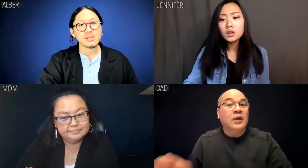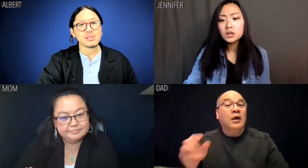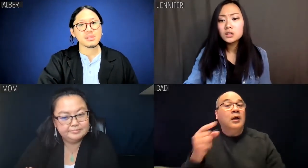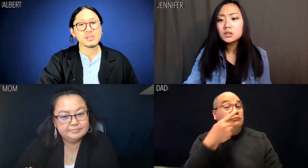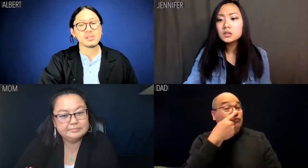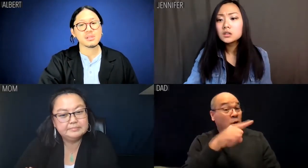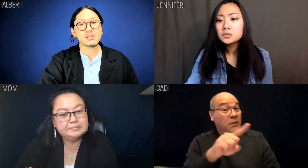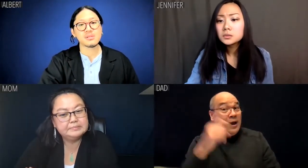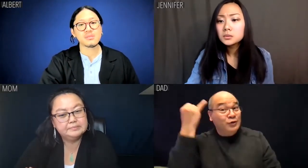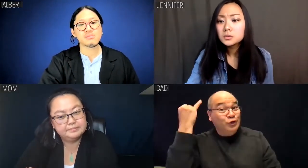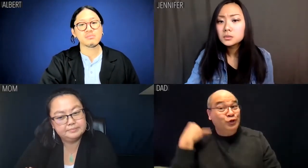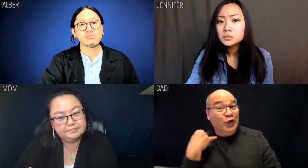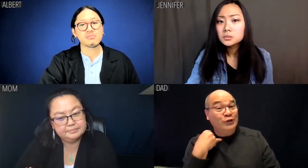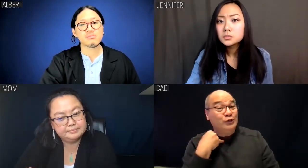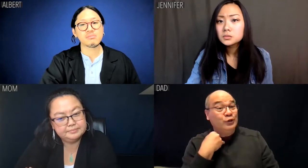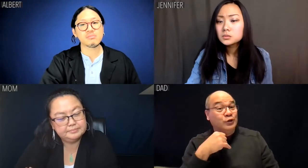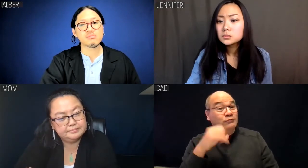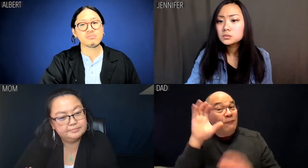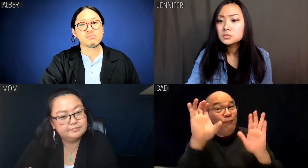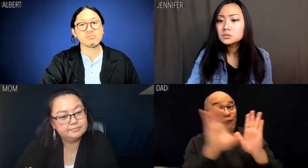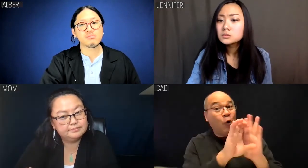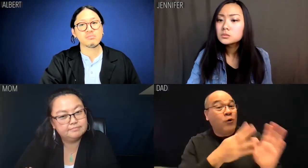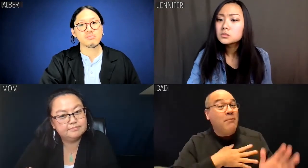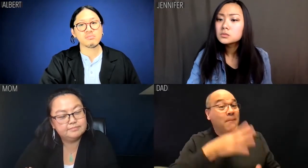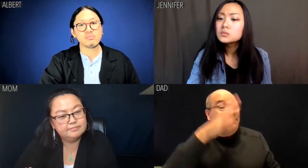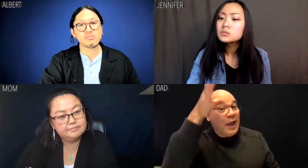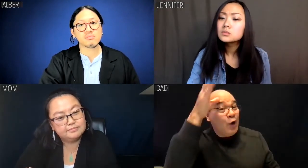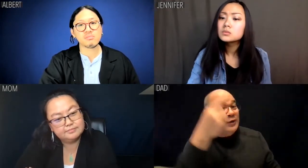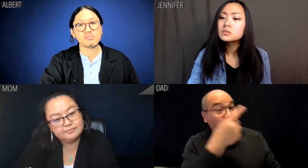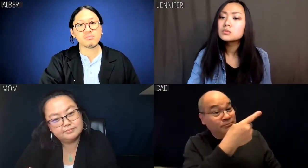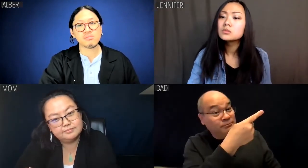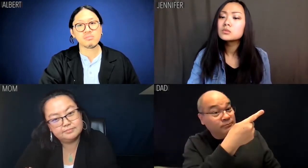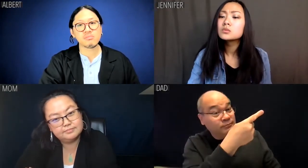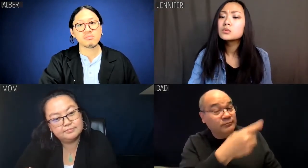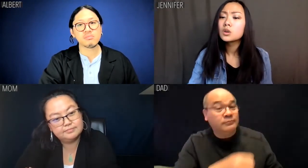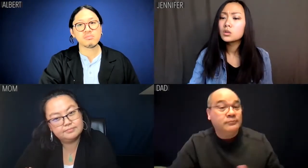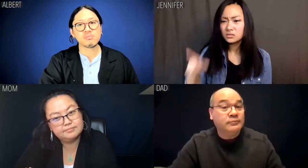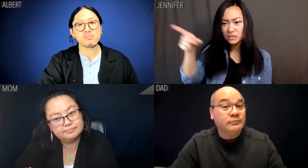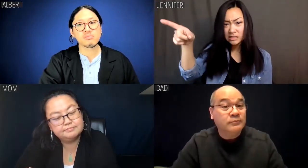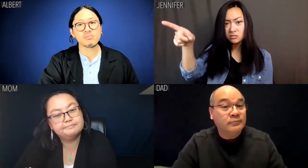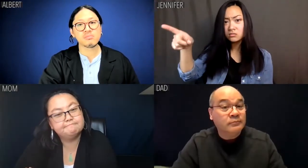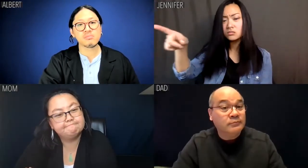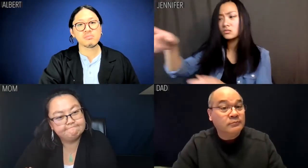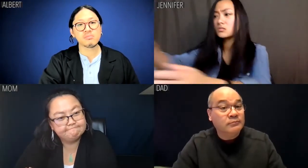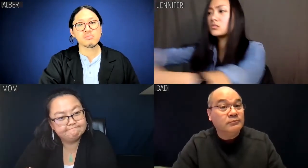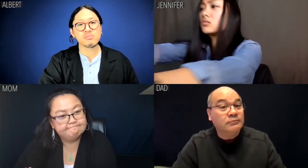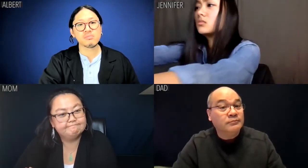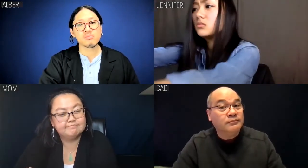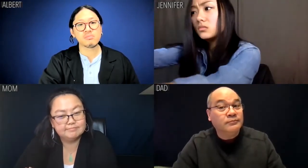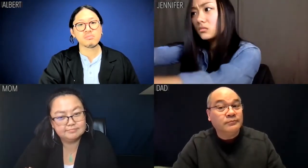Dad: Jenny, do me a favor, take down that photo of my parents. Jennifer: What this?